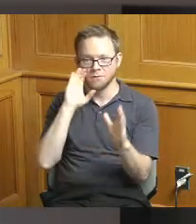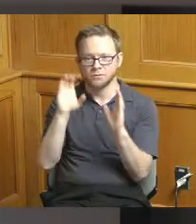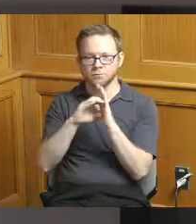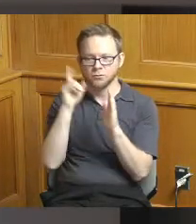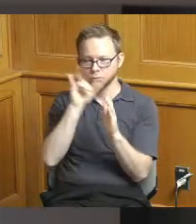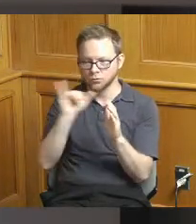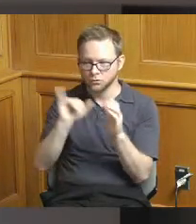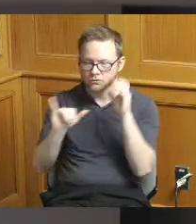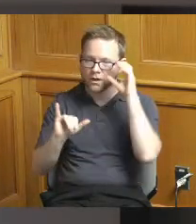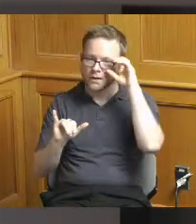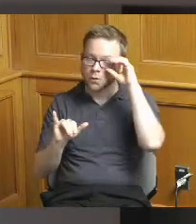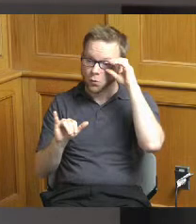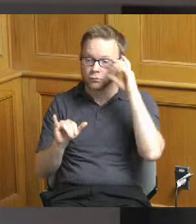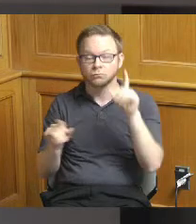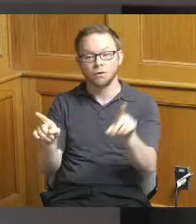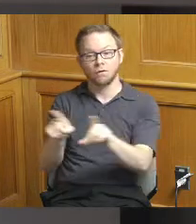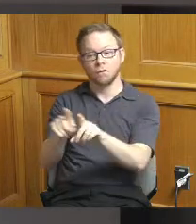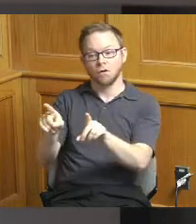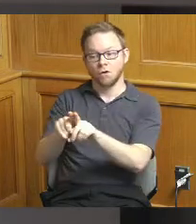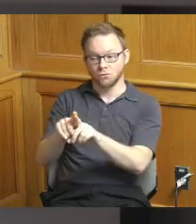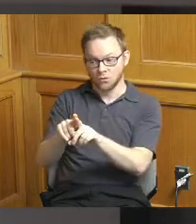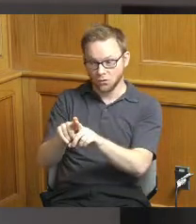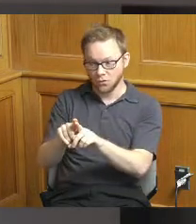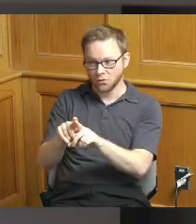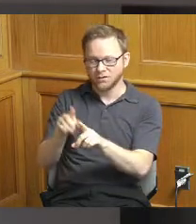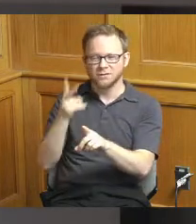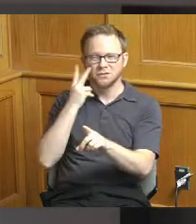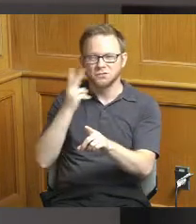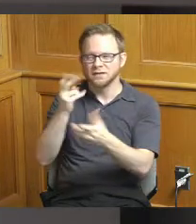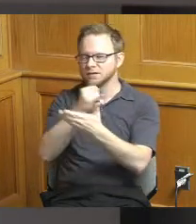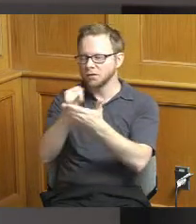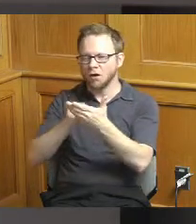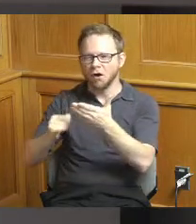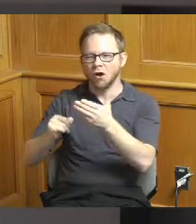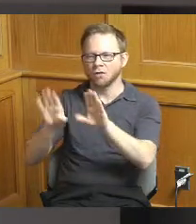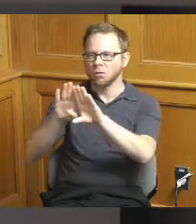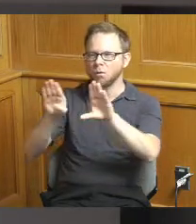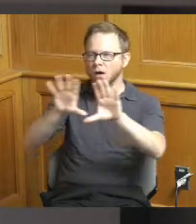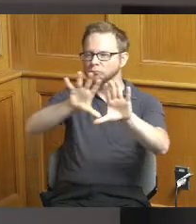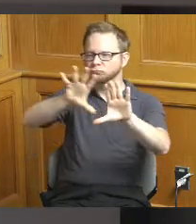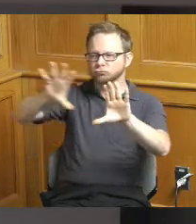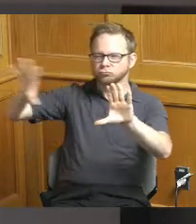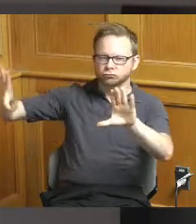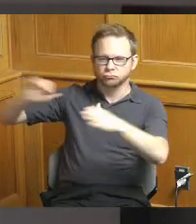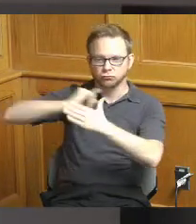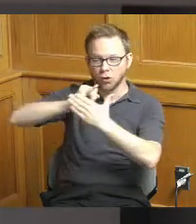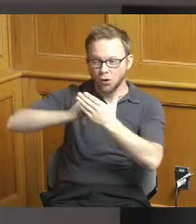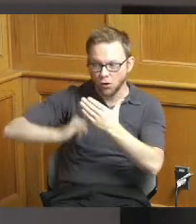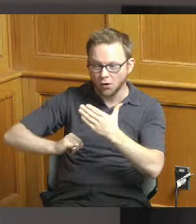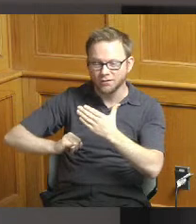top I guess you see the mural and the plaza there and the background that was funded with a previous